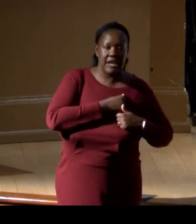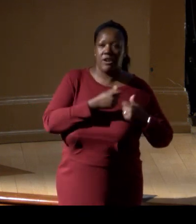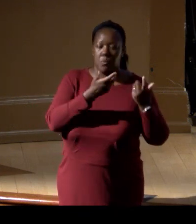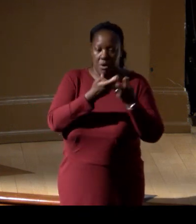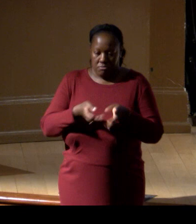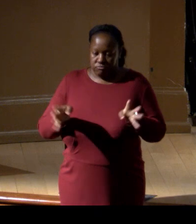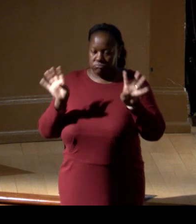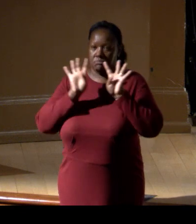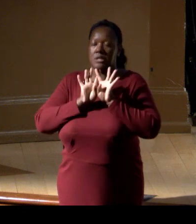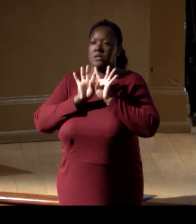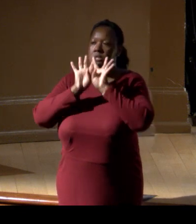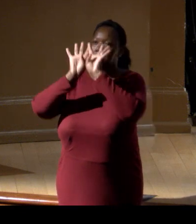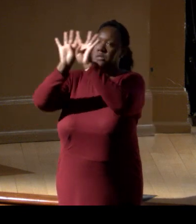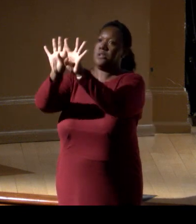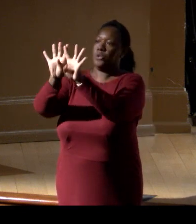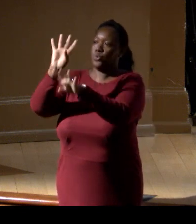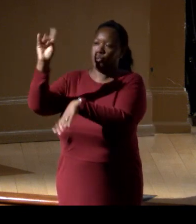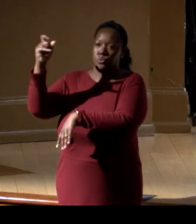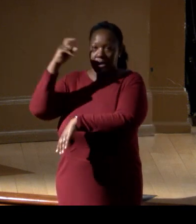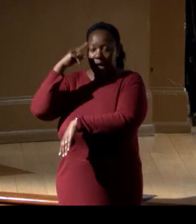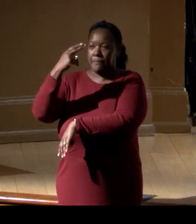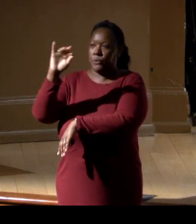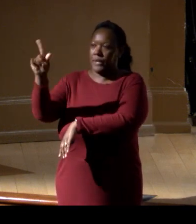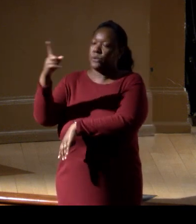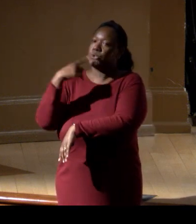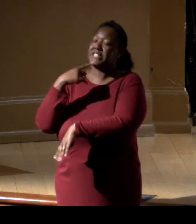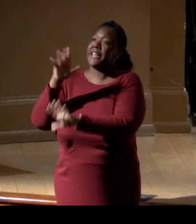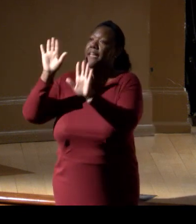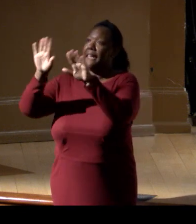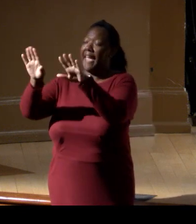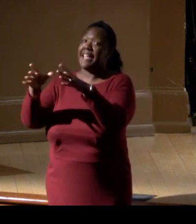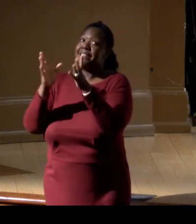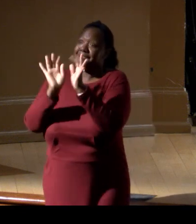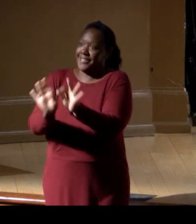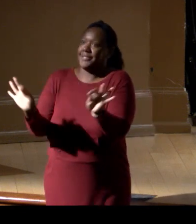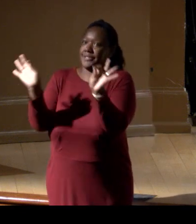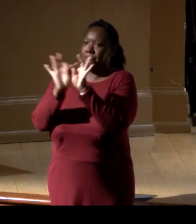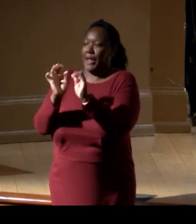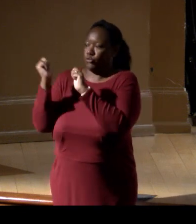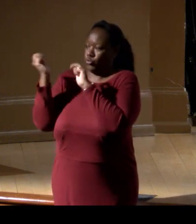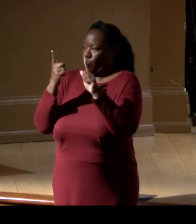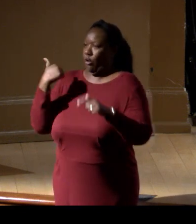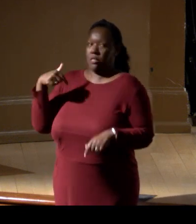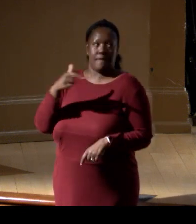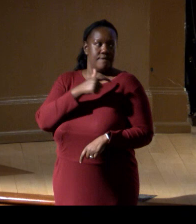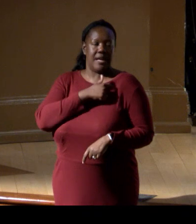and saying together, "This matters to us, "and here's how we kind of all benefit,